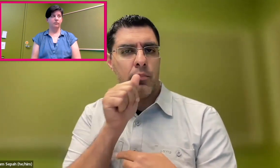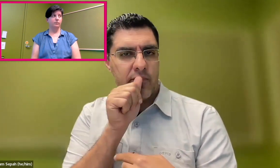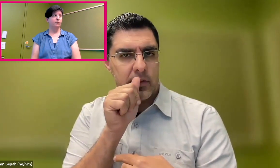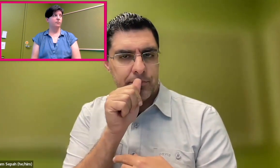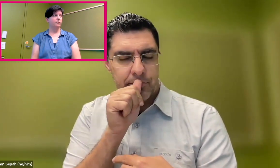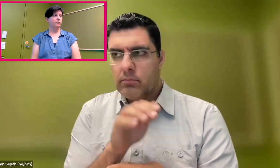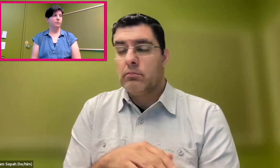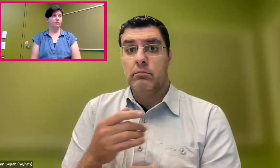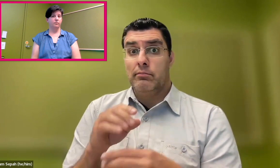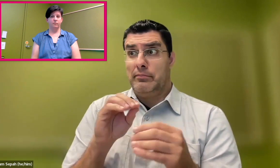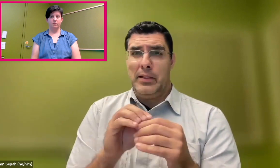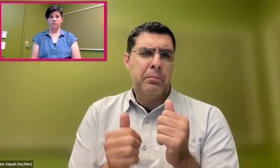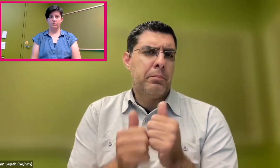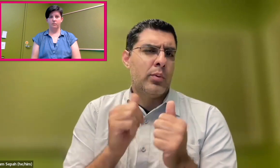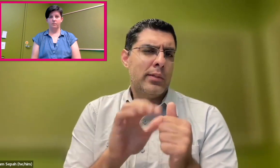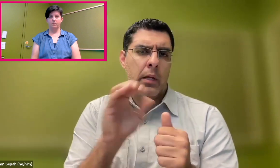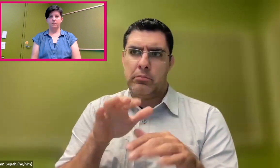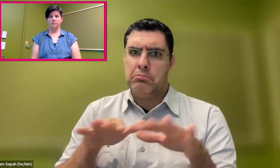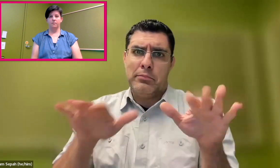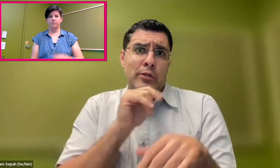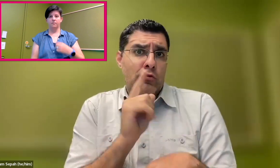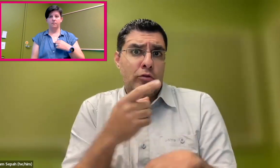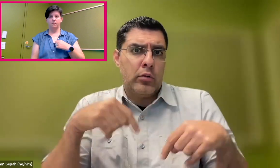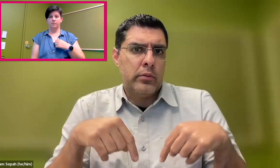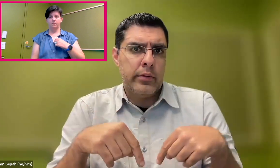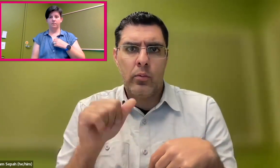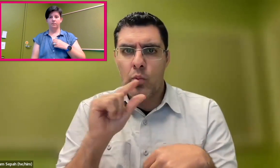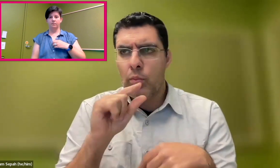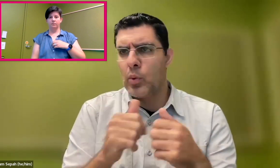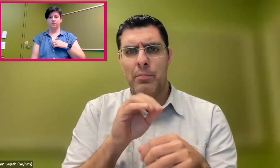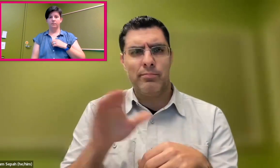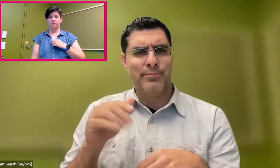And then, in terms of ethics-- and it's really a privacy of data.